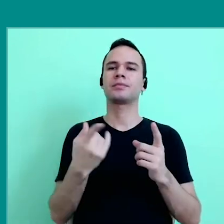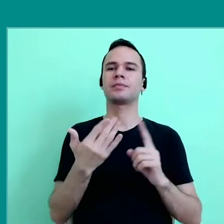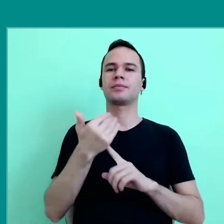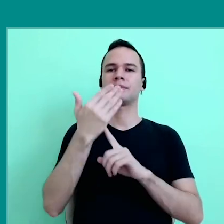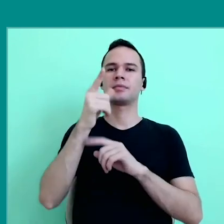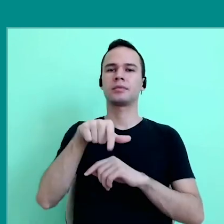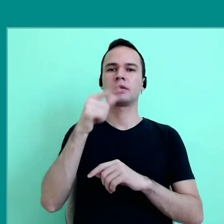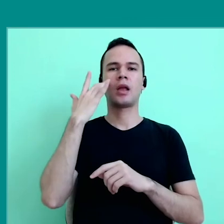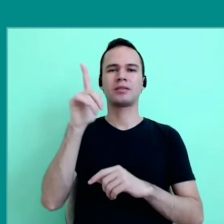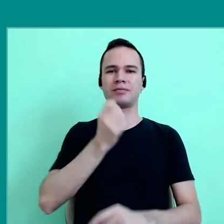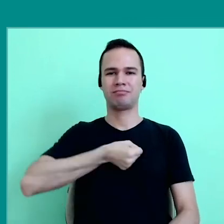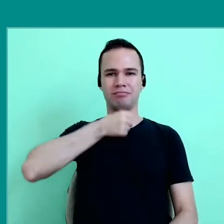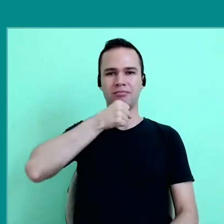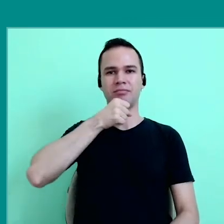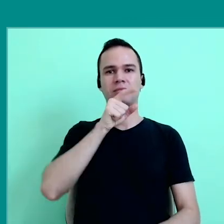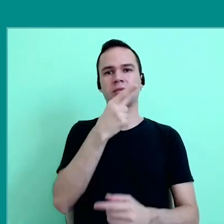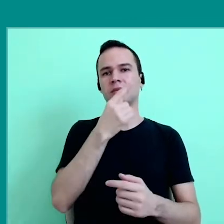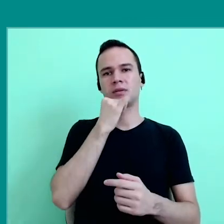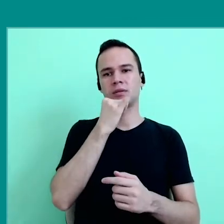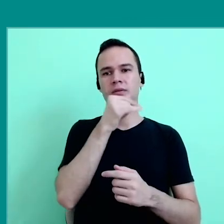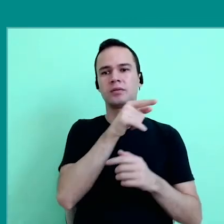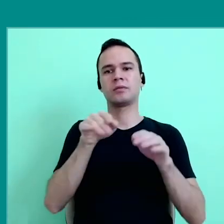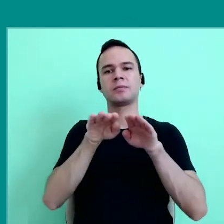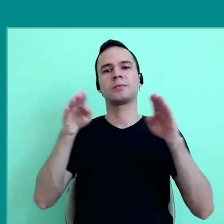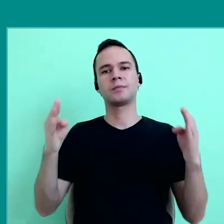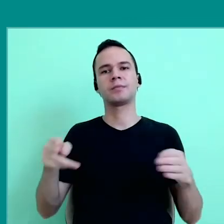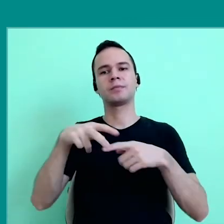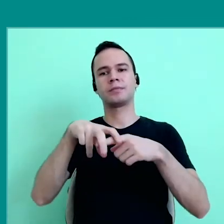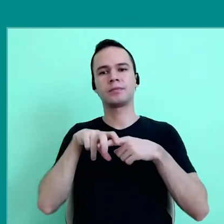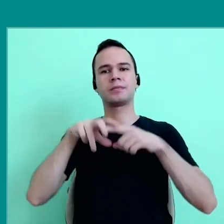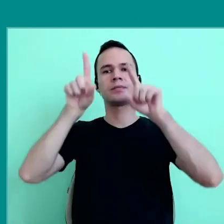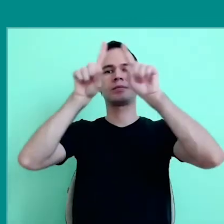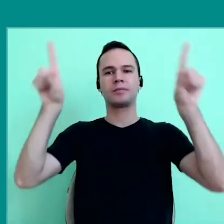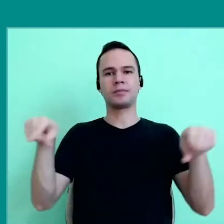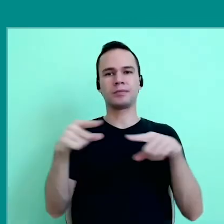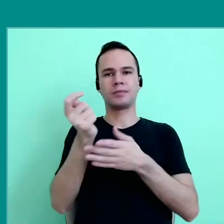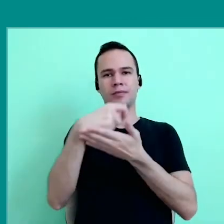that we consider today outdated, like the blackboard, the seats, the windows, they have been very important,